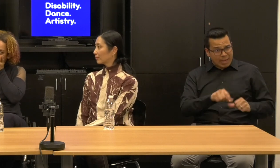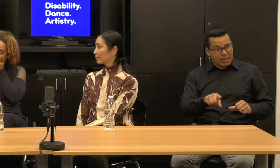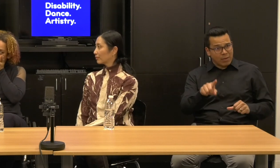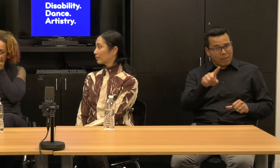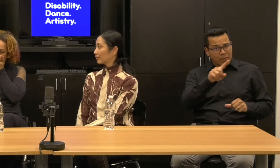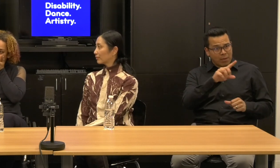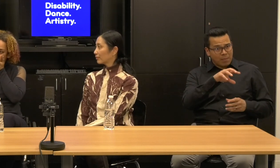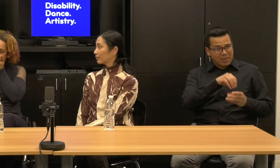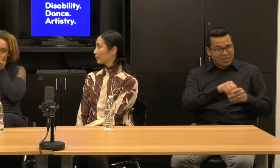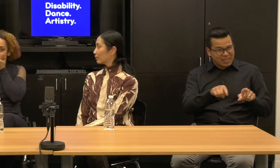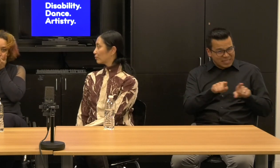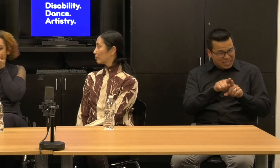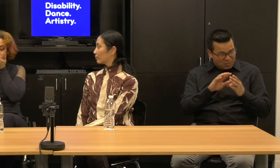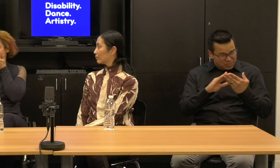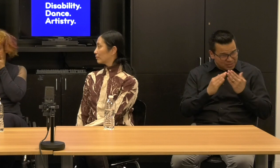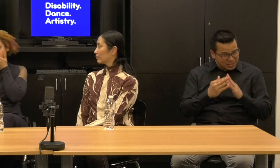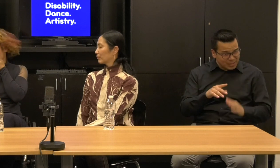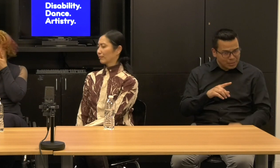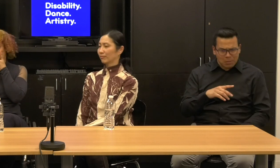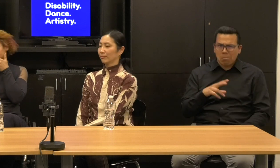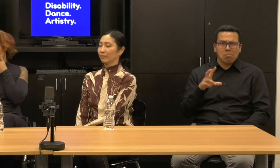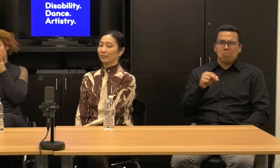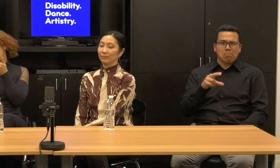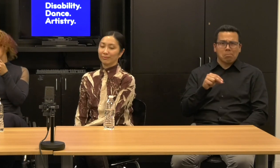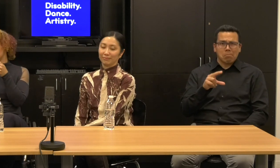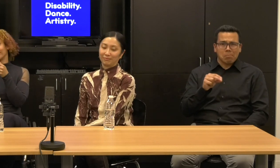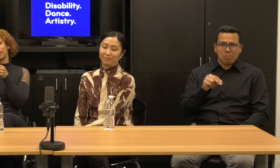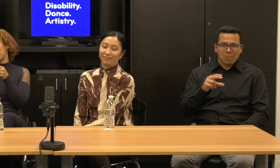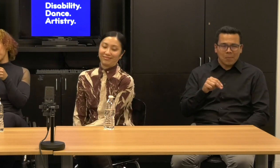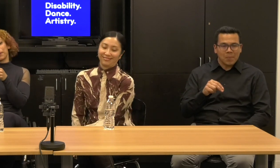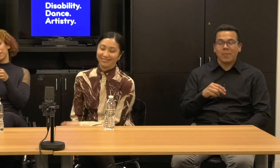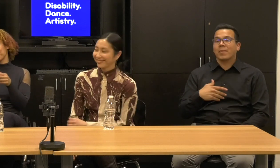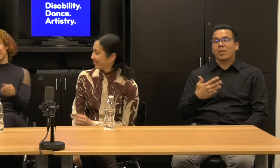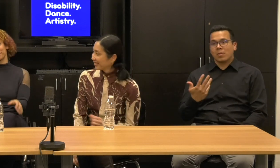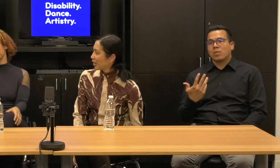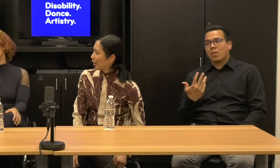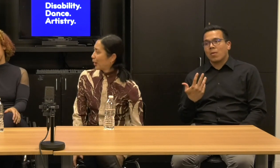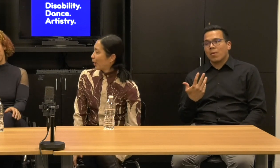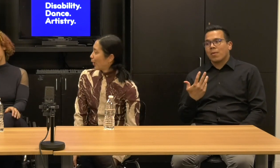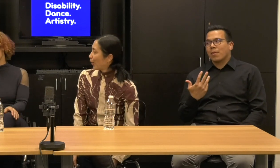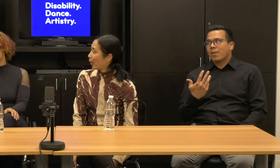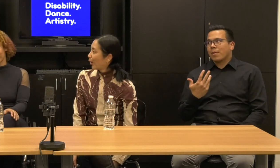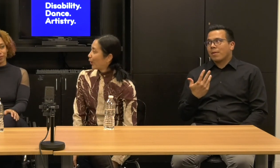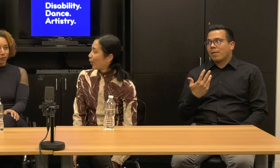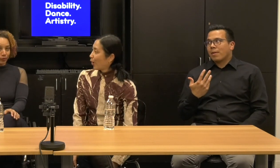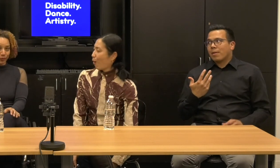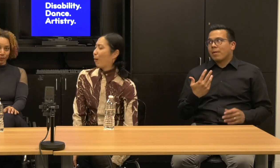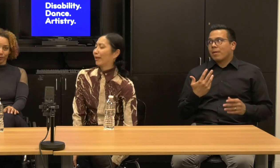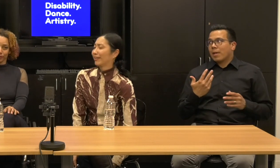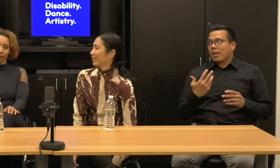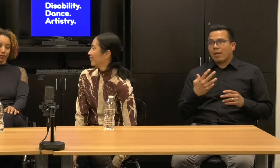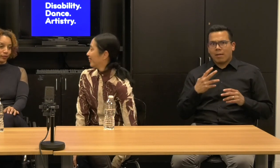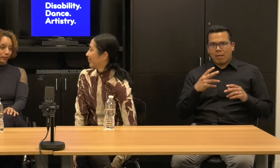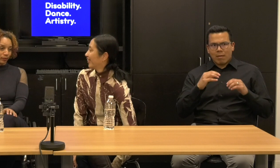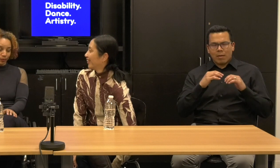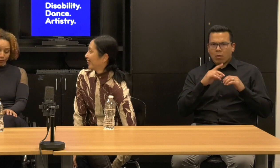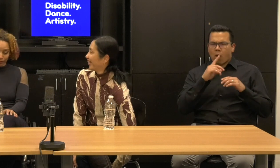in the same city? No. So, so on every element not only is putting all them together as a challenge, but each